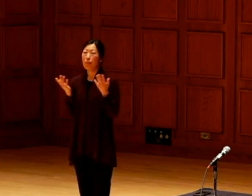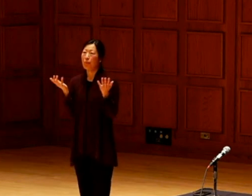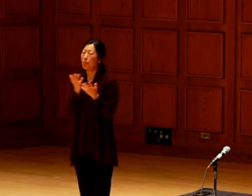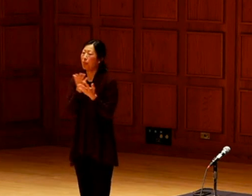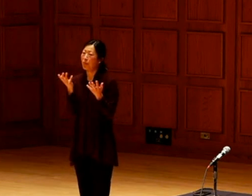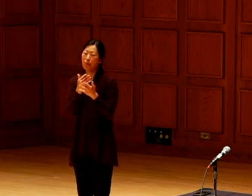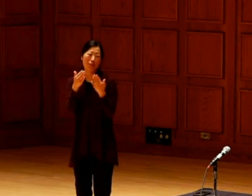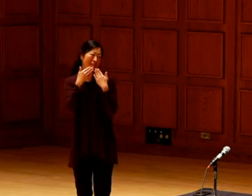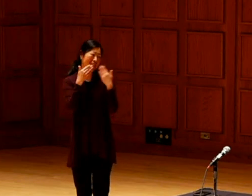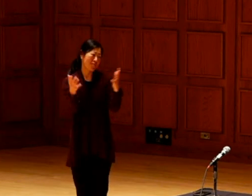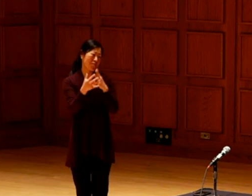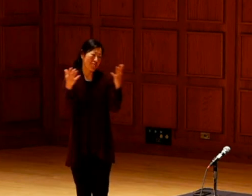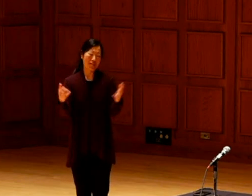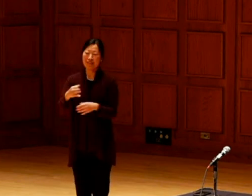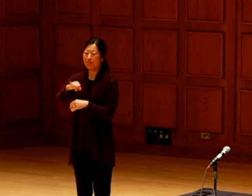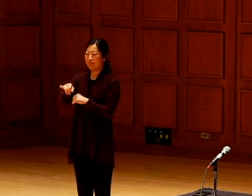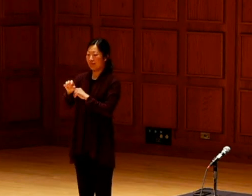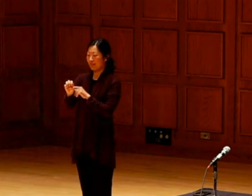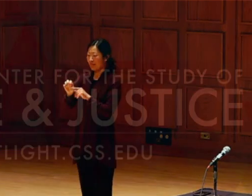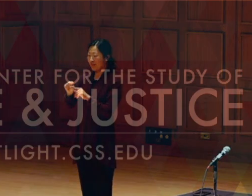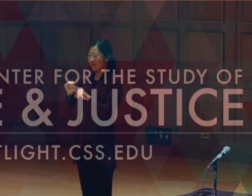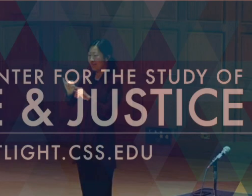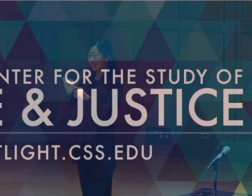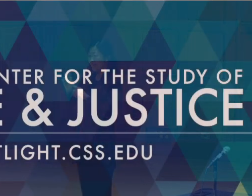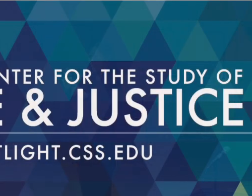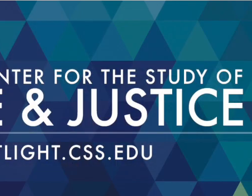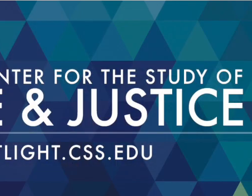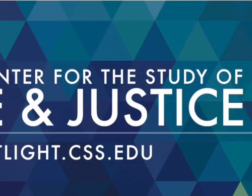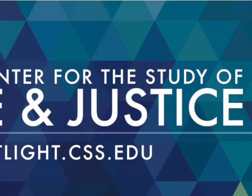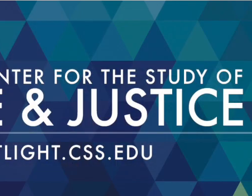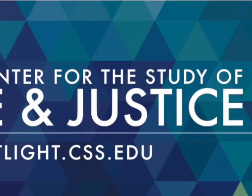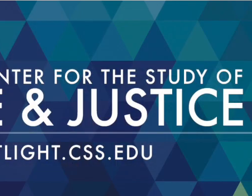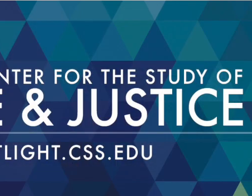Thank you. Thank you so much. Jessica Greendeer and Robert Blake.